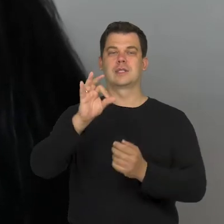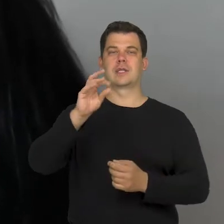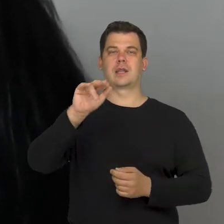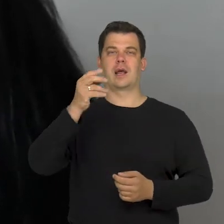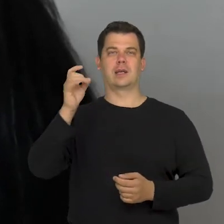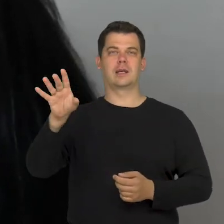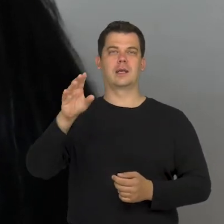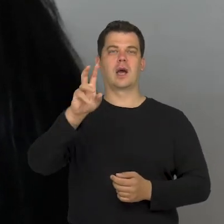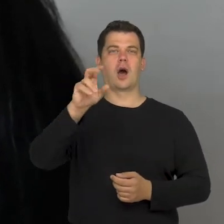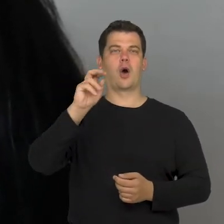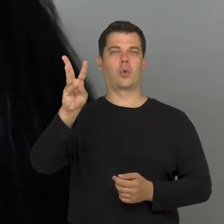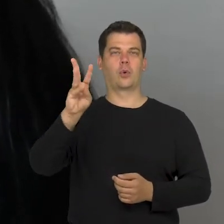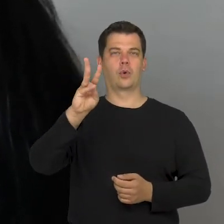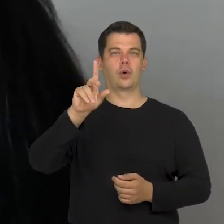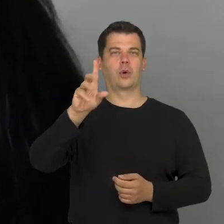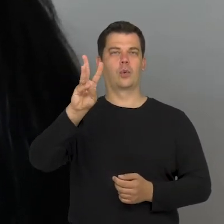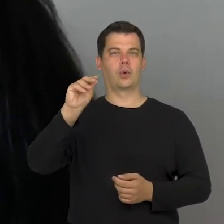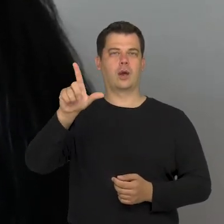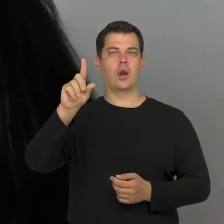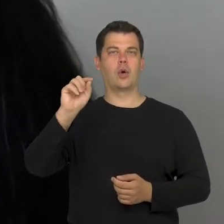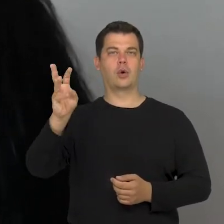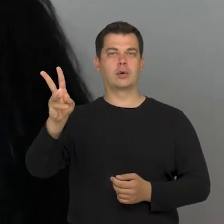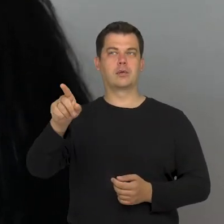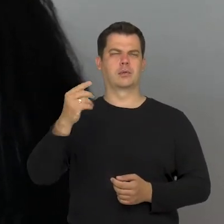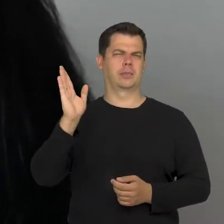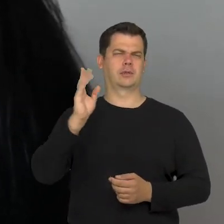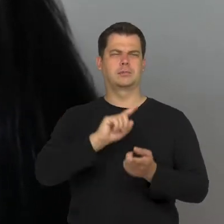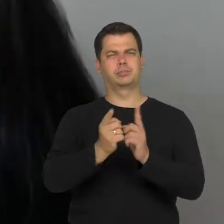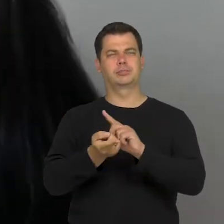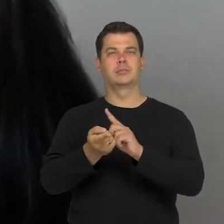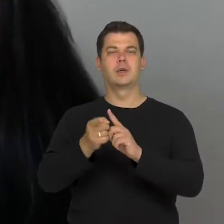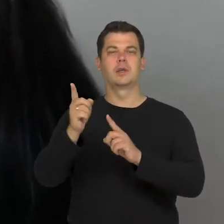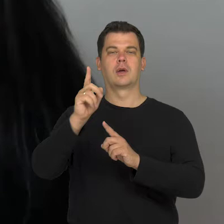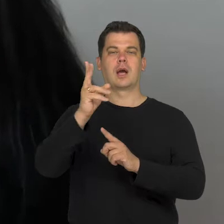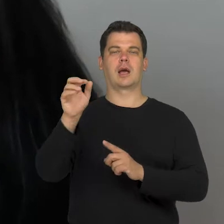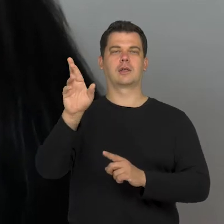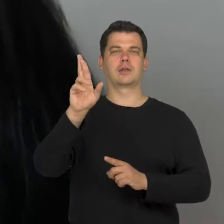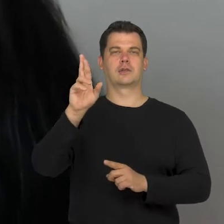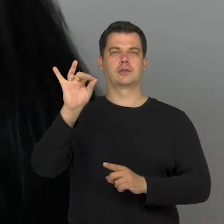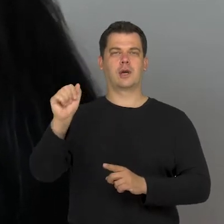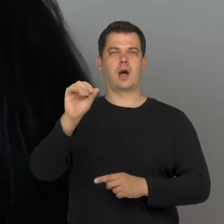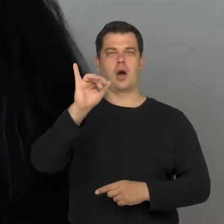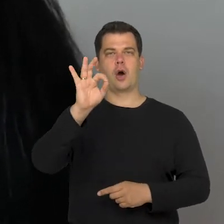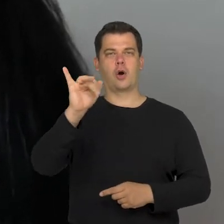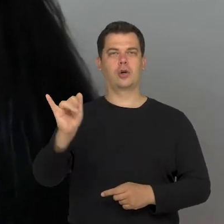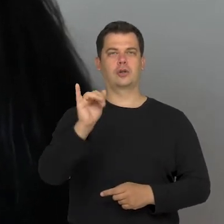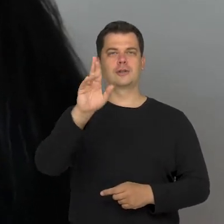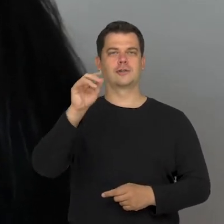which will soon be available in Polish, translated by Kasia Ojrzyńska, about staring and looking